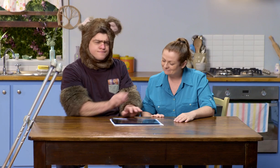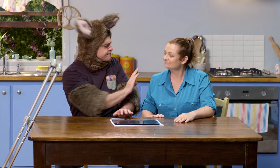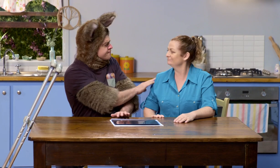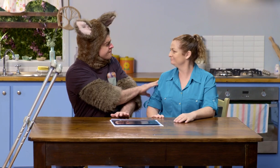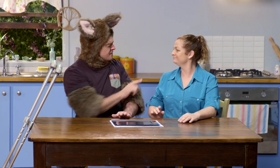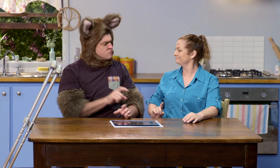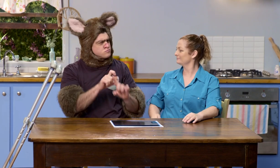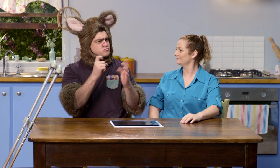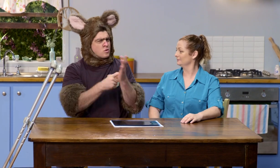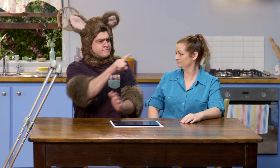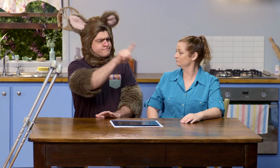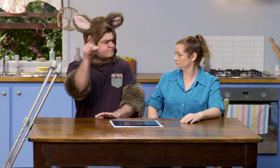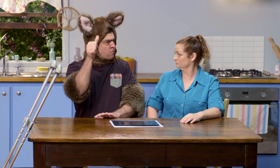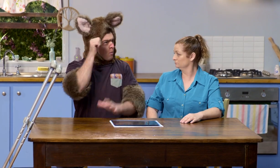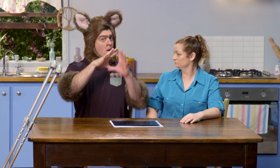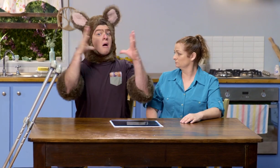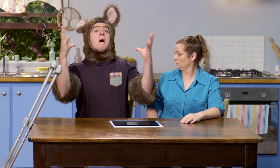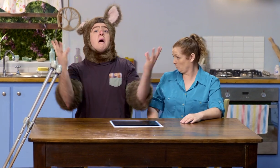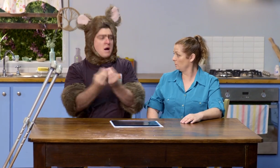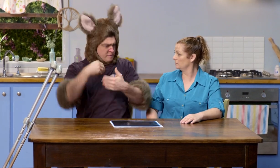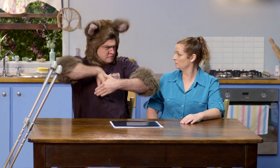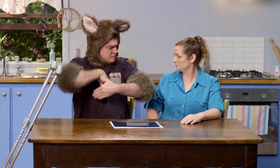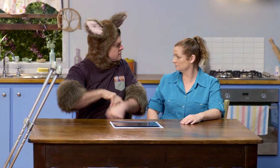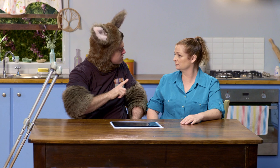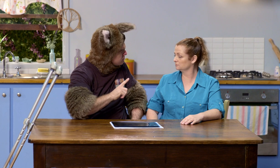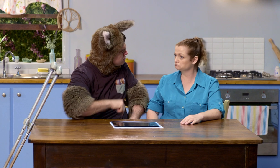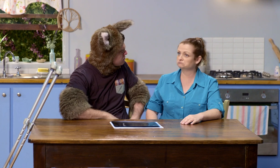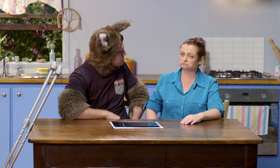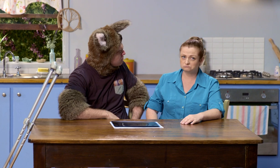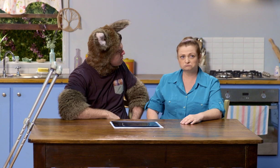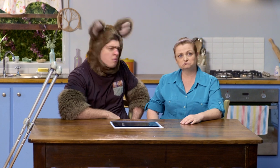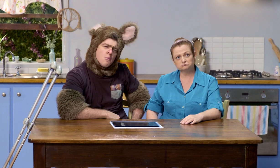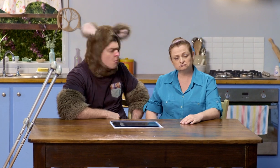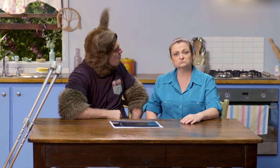Sally, do all doctors know everything about what happens inside us?